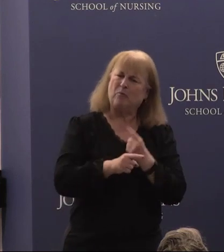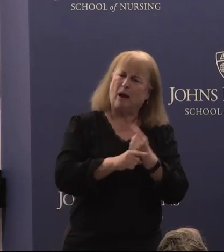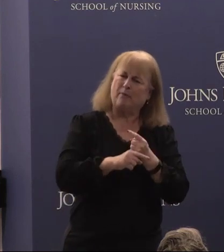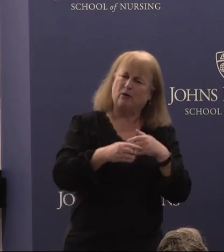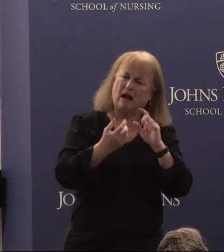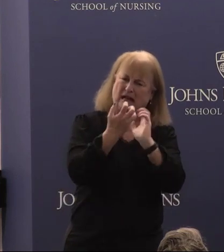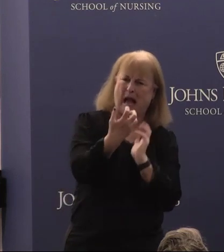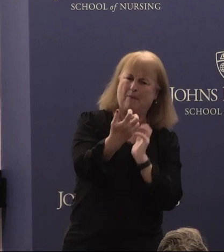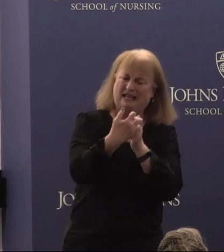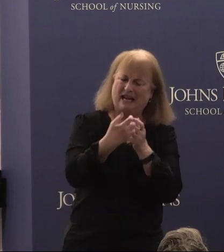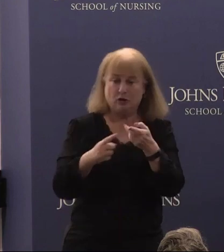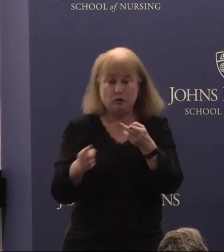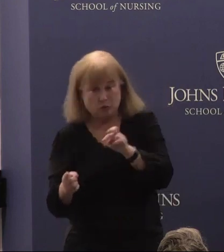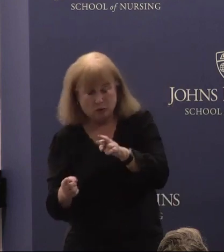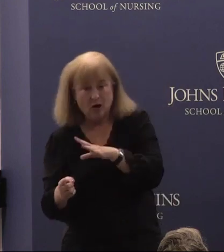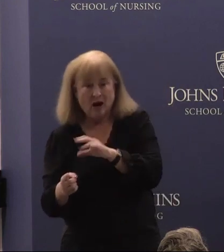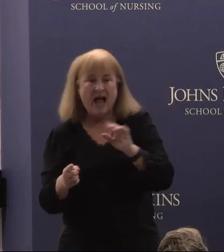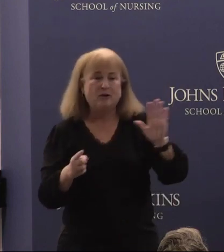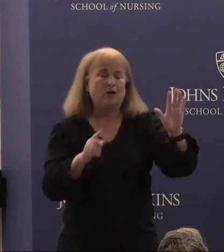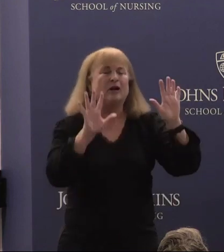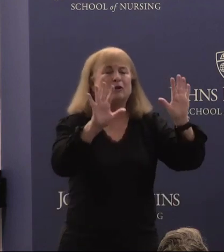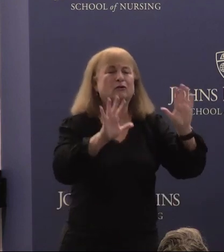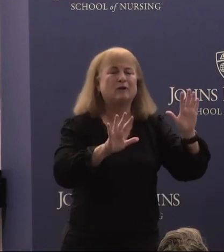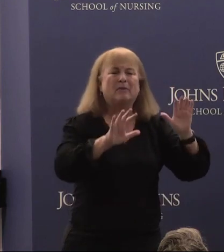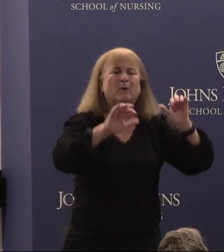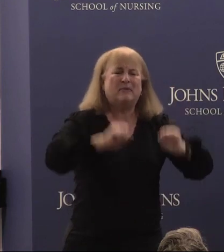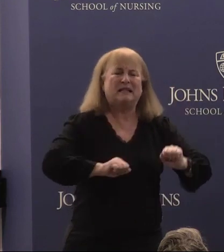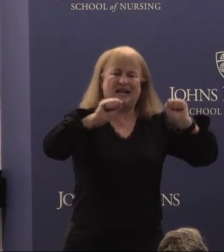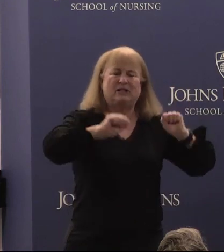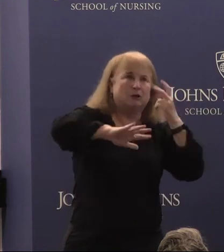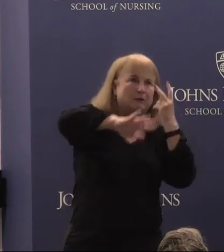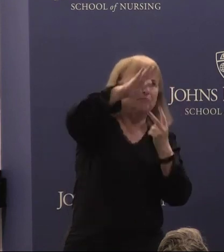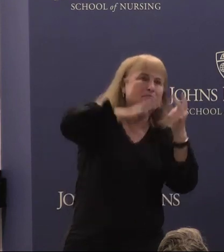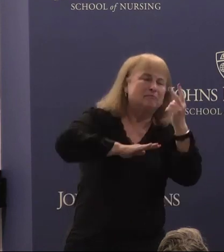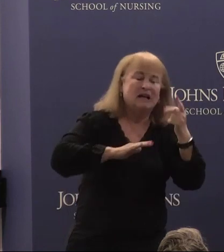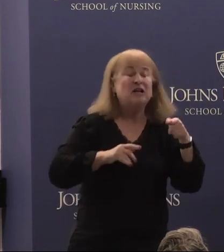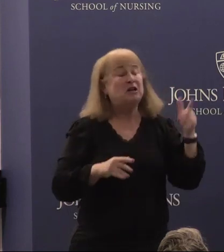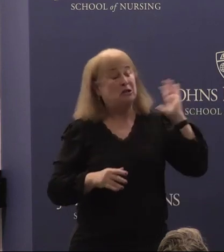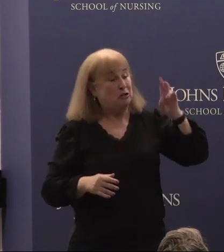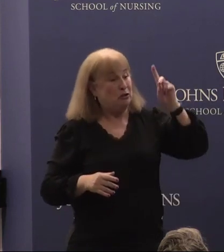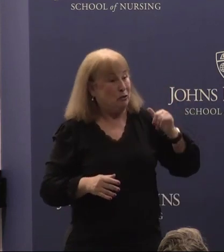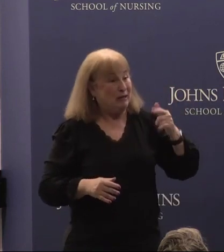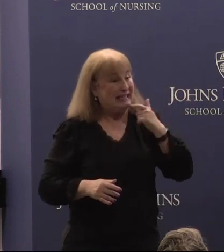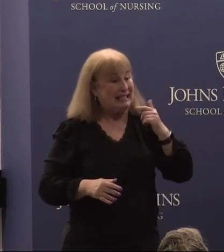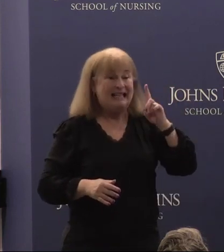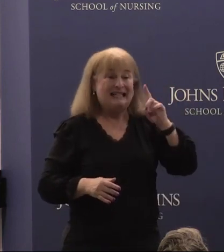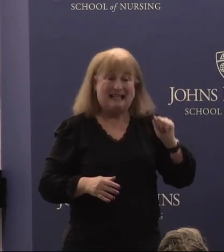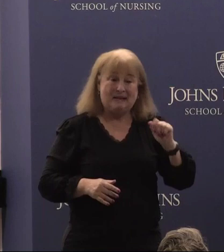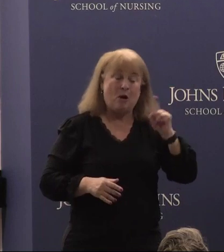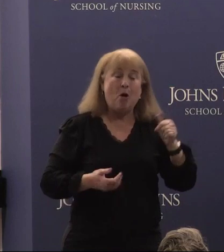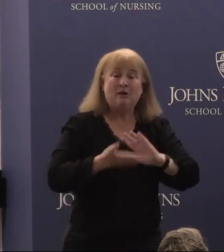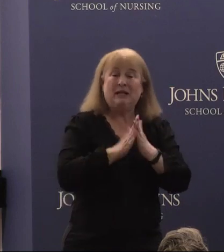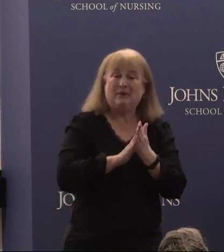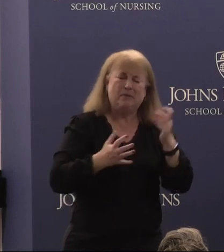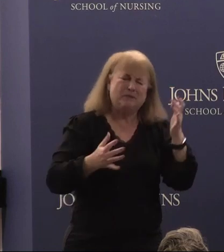her and to her incredible human potential. As she once said disability only becomes a tragedy when